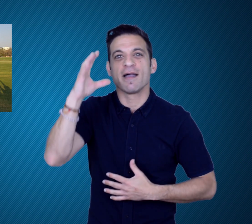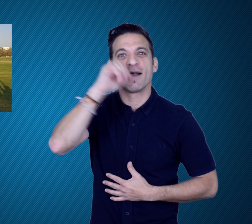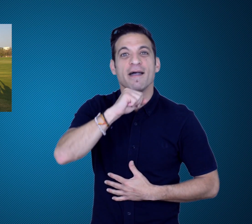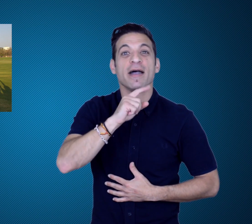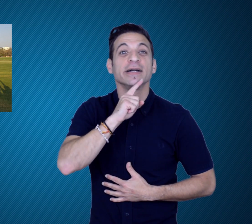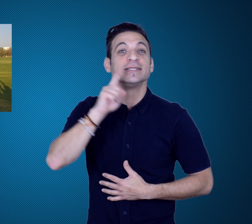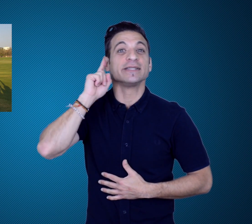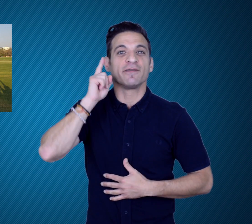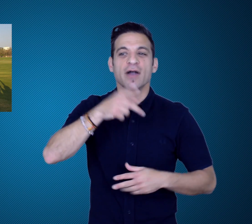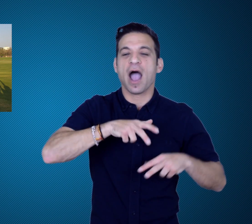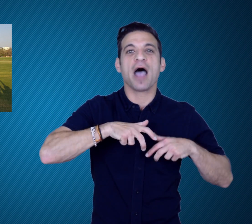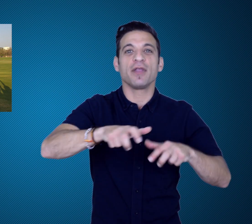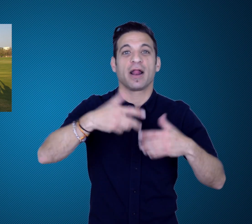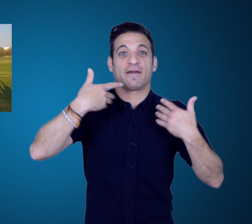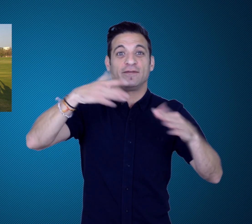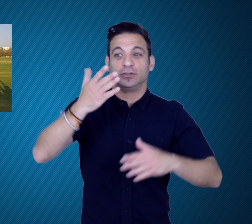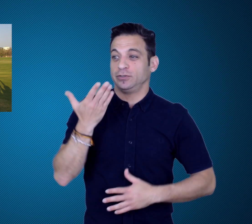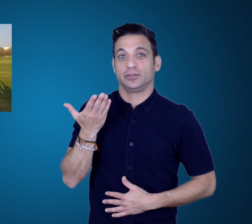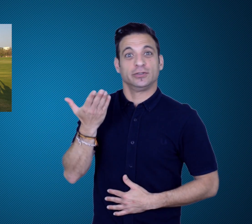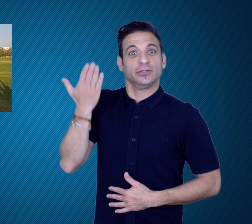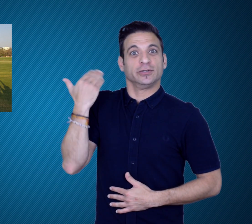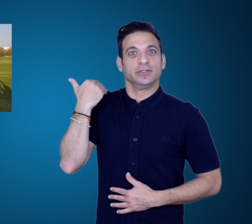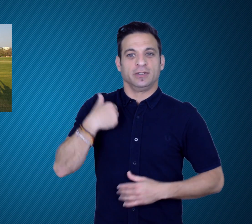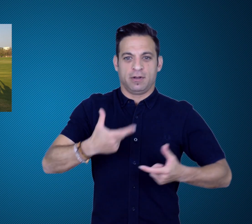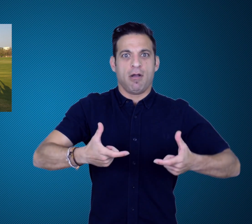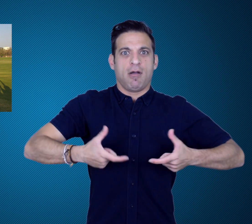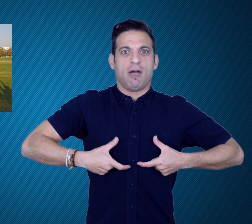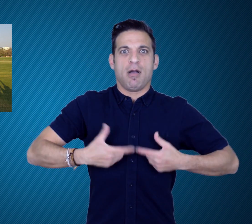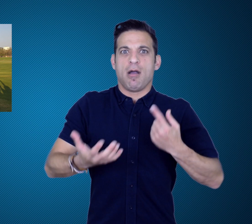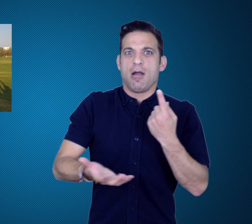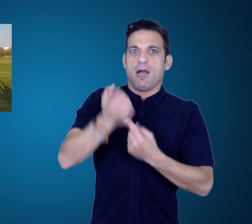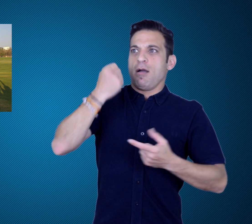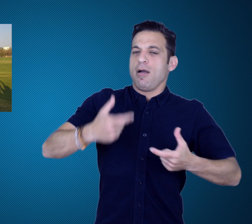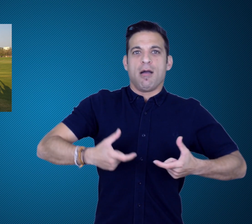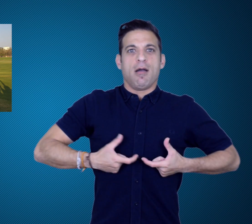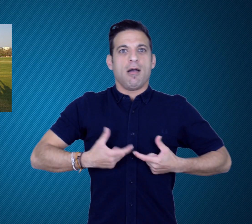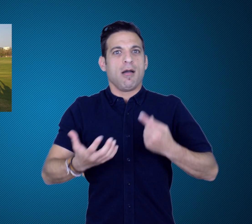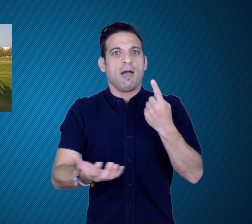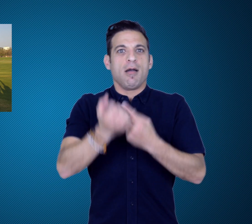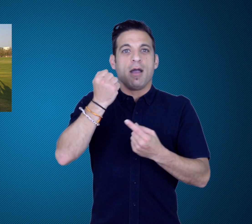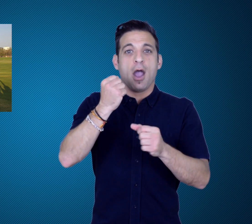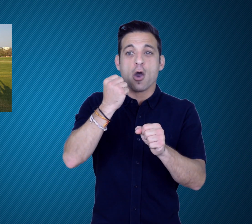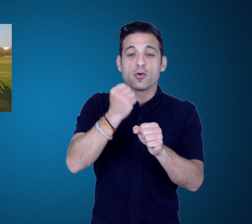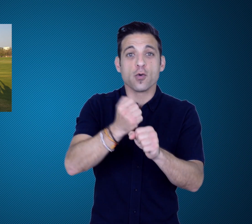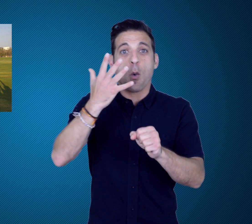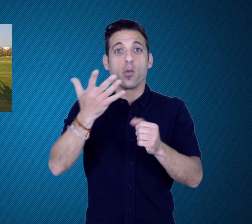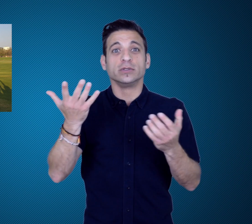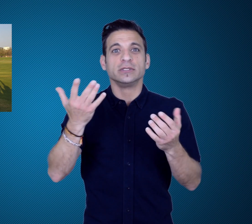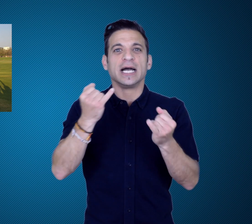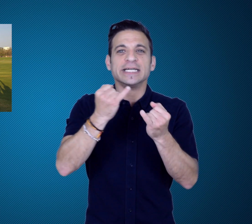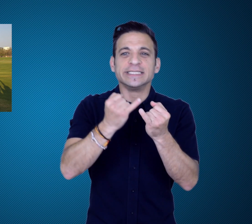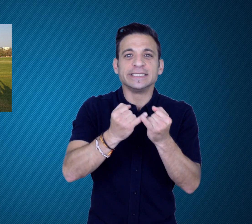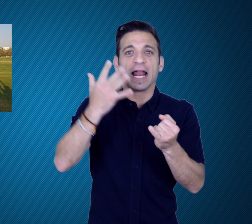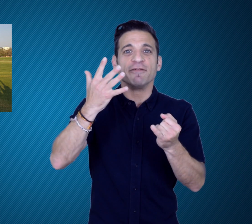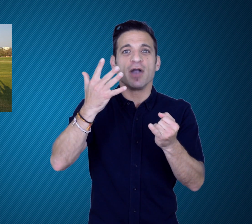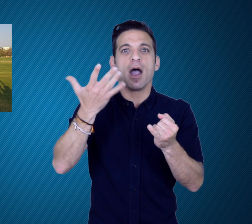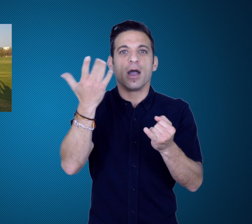equally as those athletes in other major sports in the hearing world.